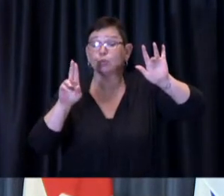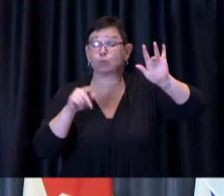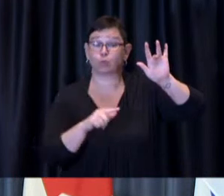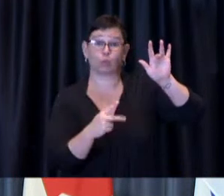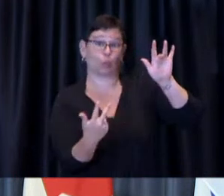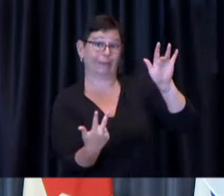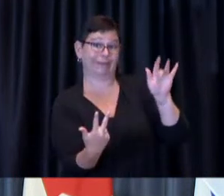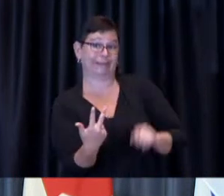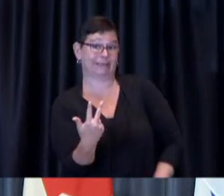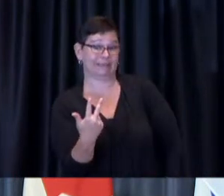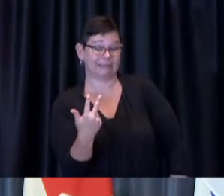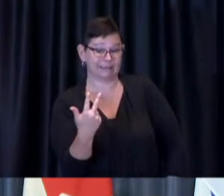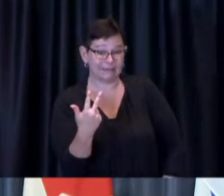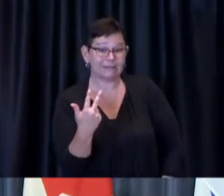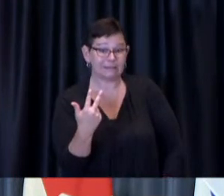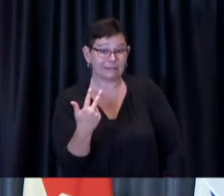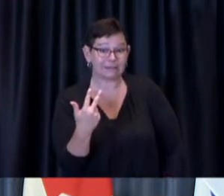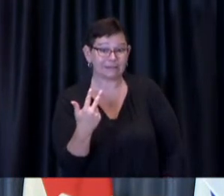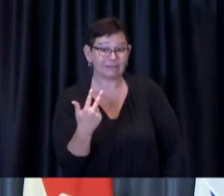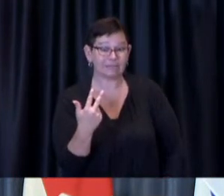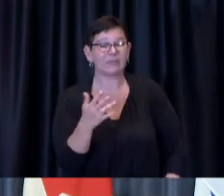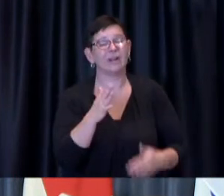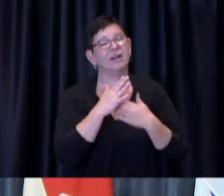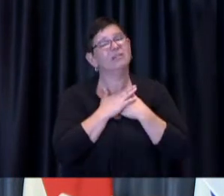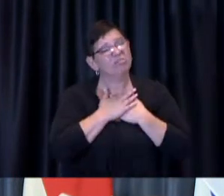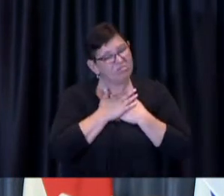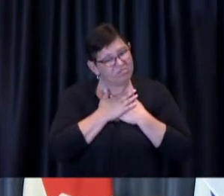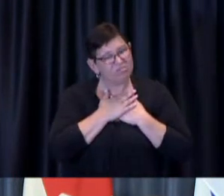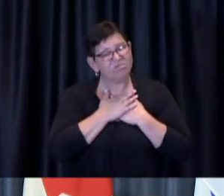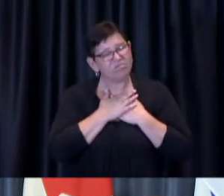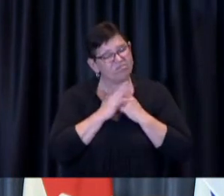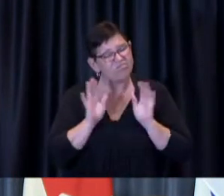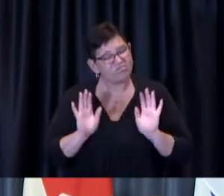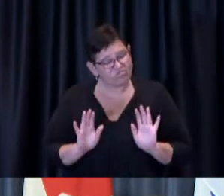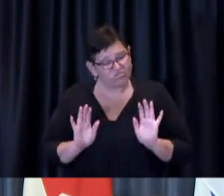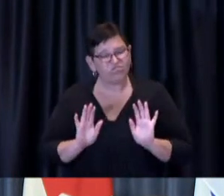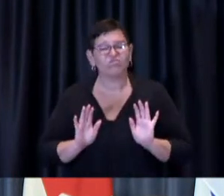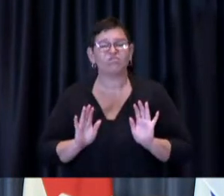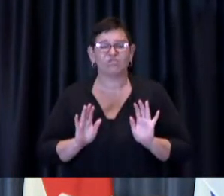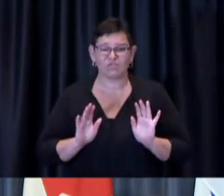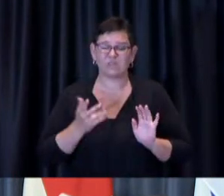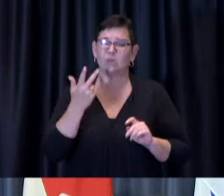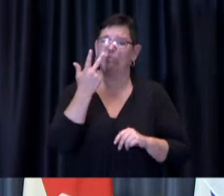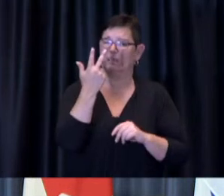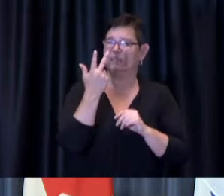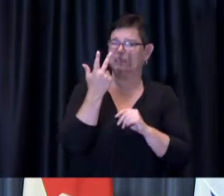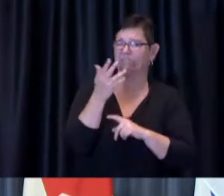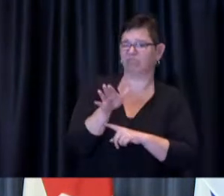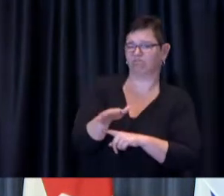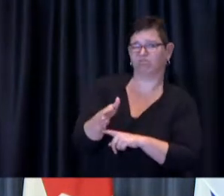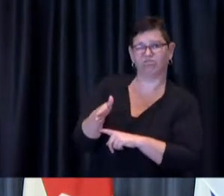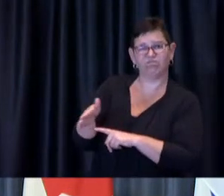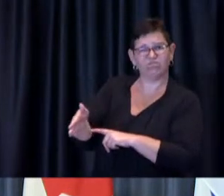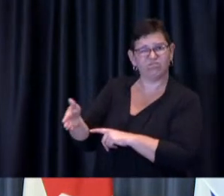And as well I'm sorry to say that there have been three more deaths in Toronto due to COVID-19.